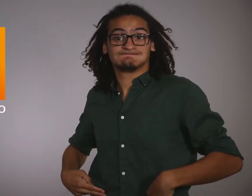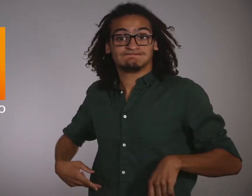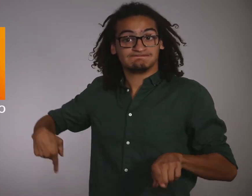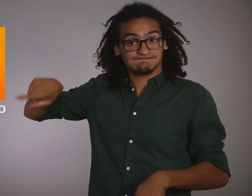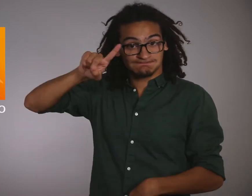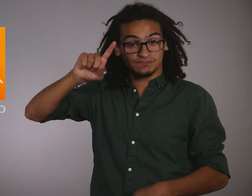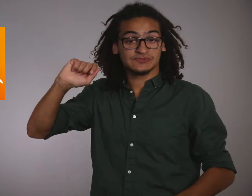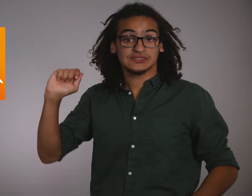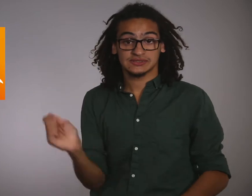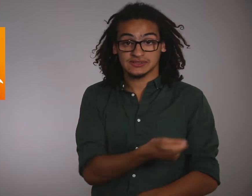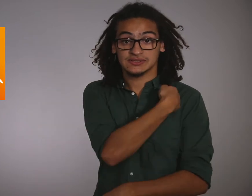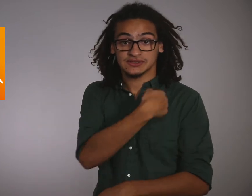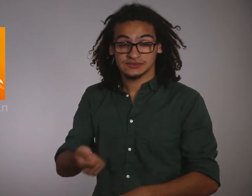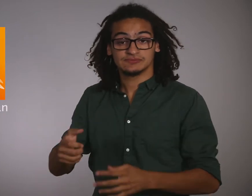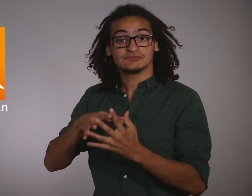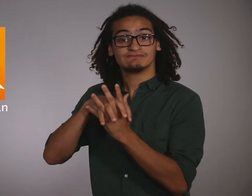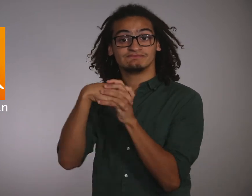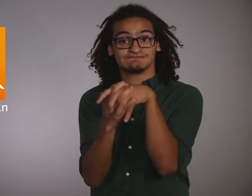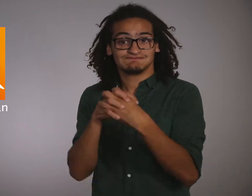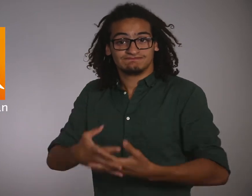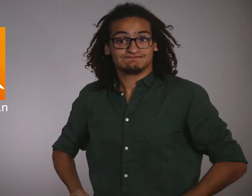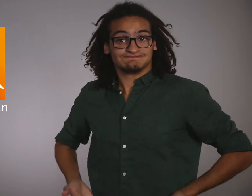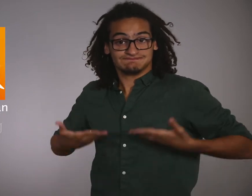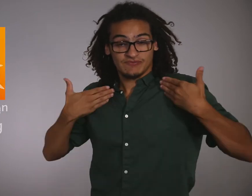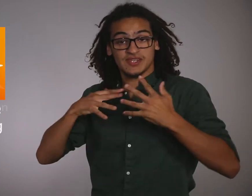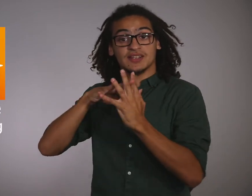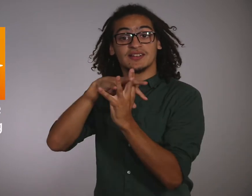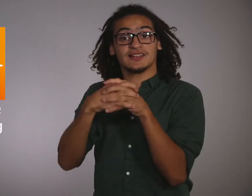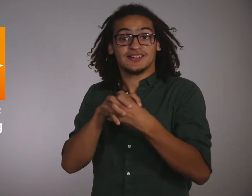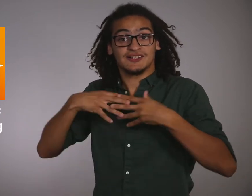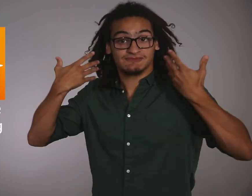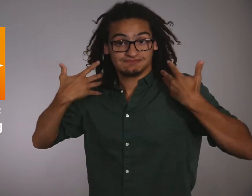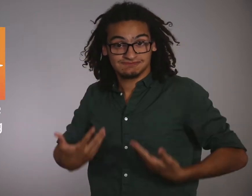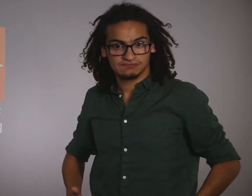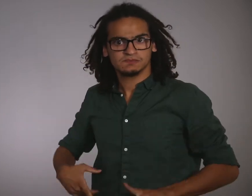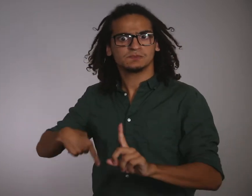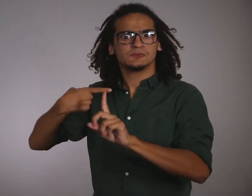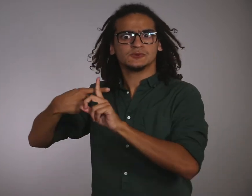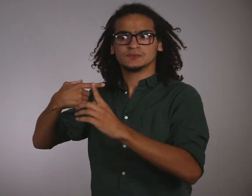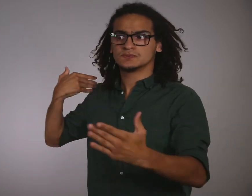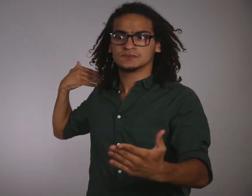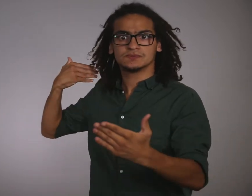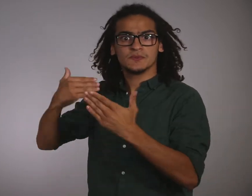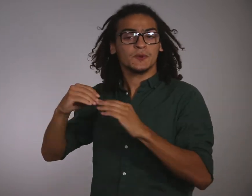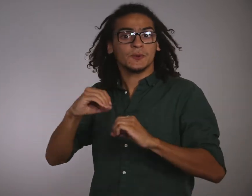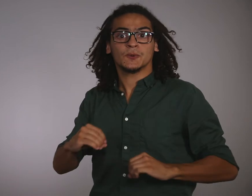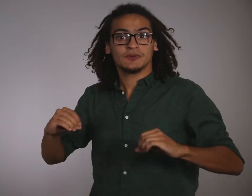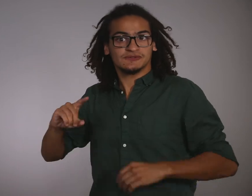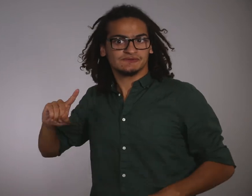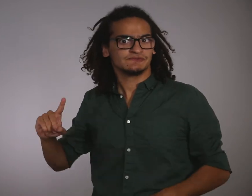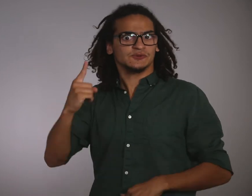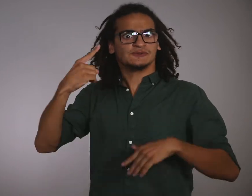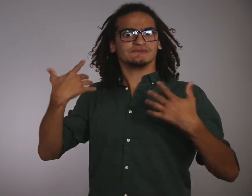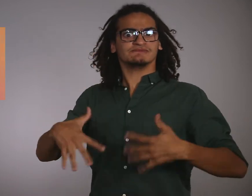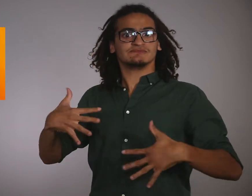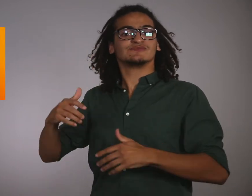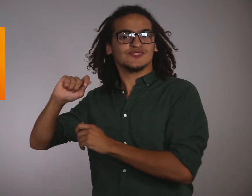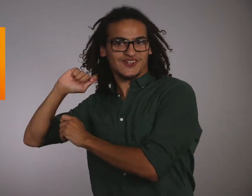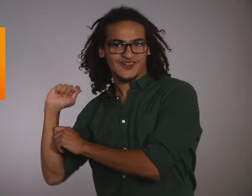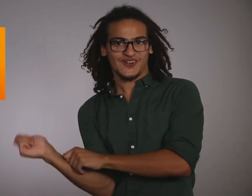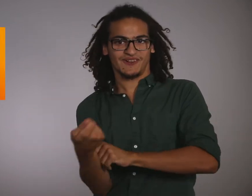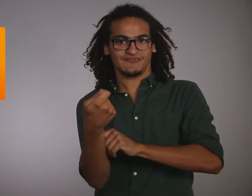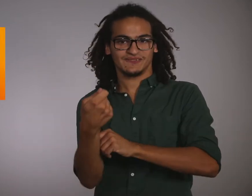Wrestling Greco-Roman, and for the first time ever - golf.